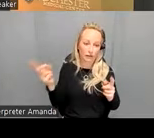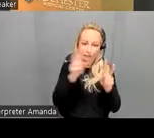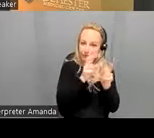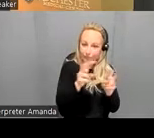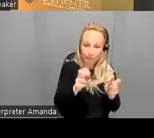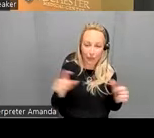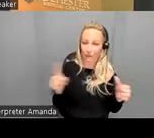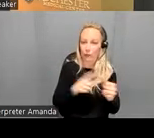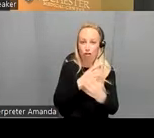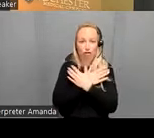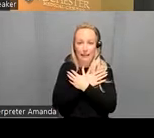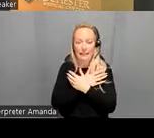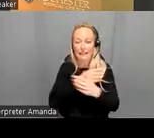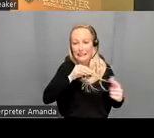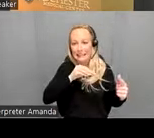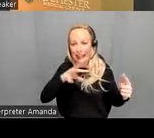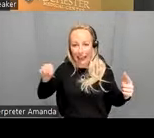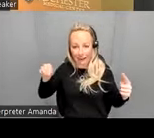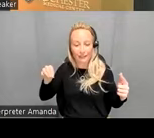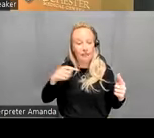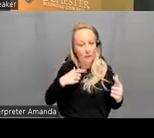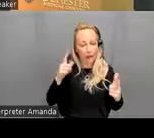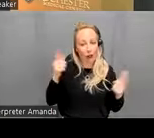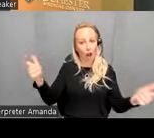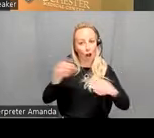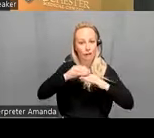scan and what we found is that you get a nice large effect when you compare patients versus